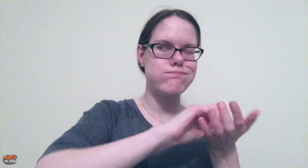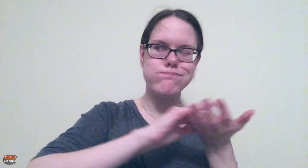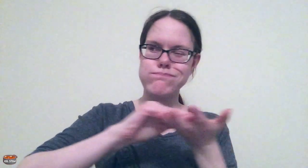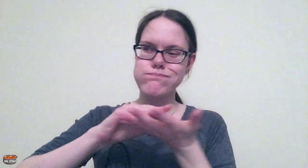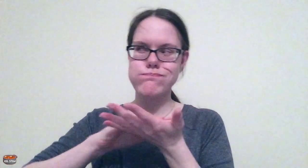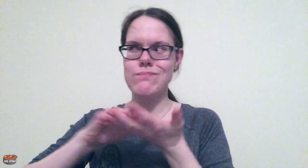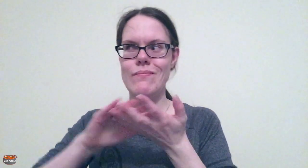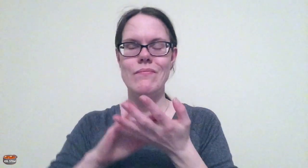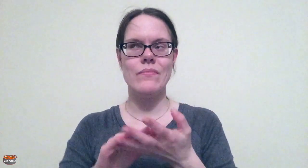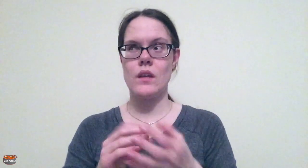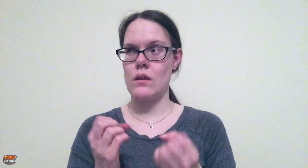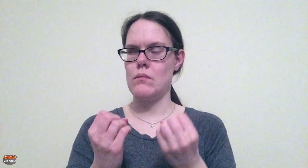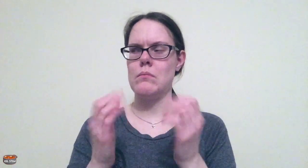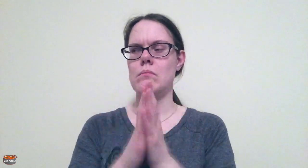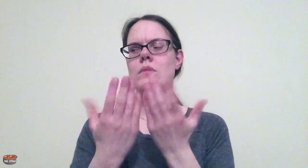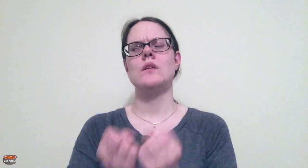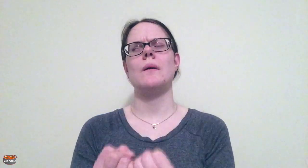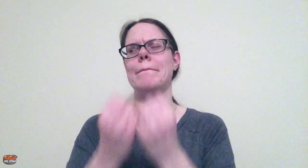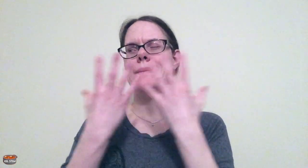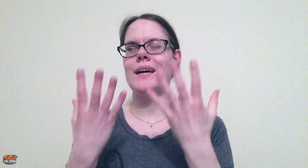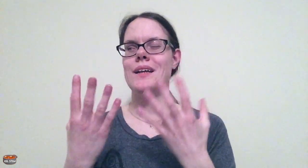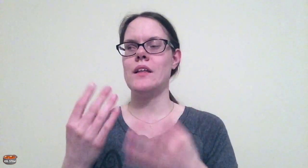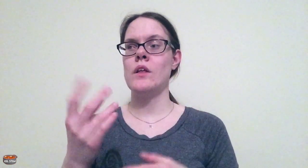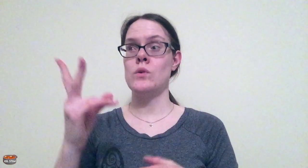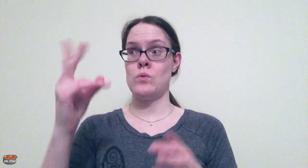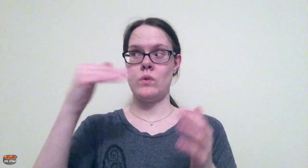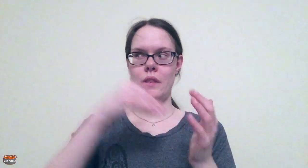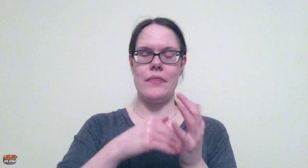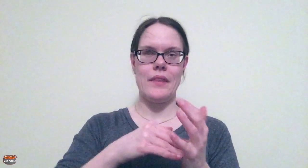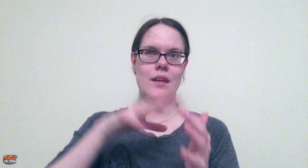so many books into Braille, approximately